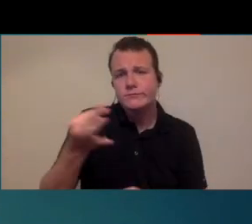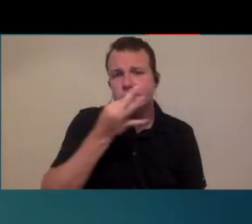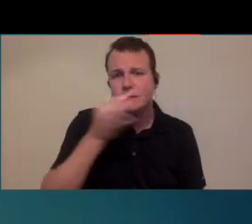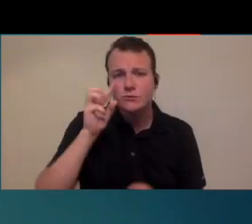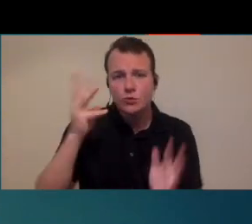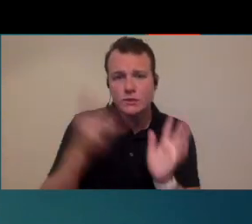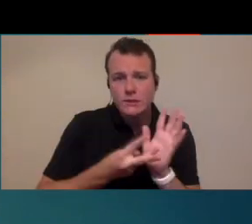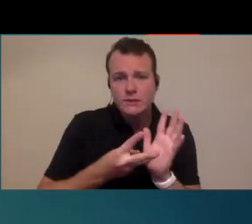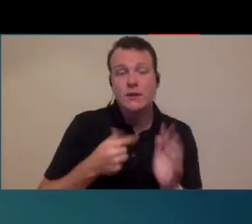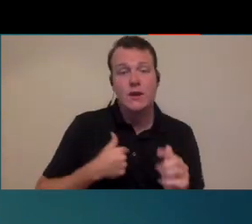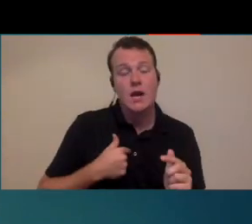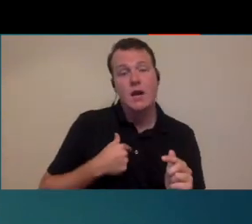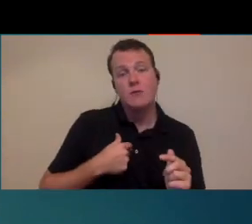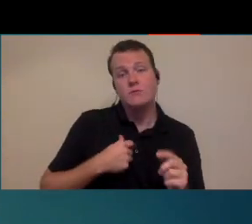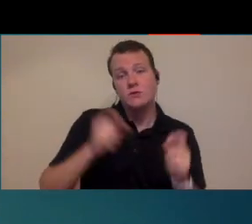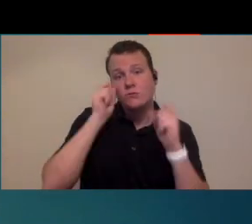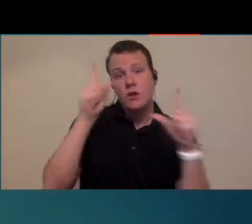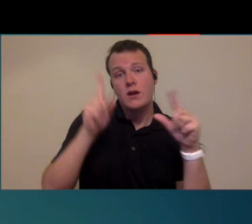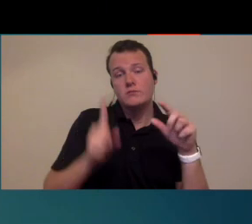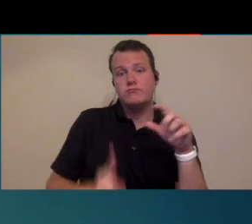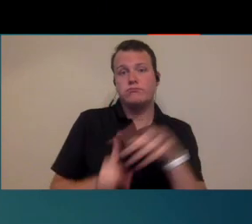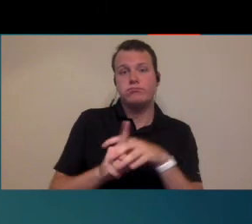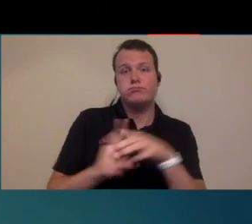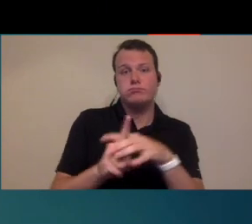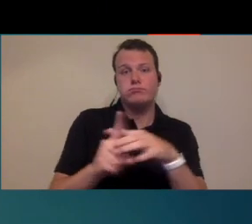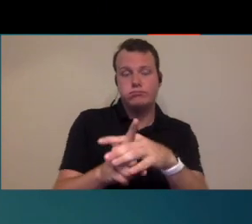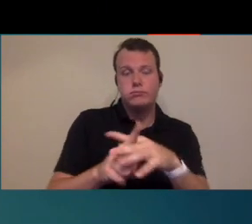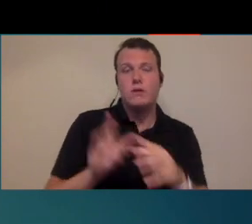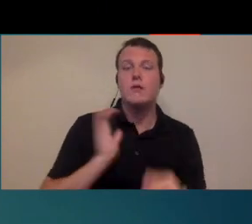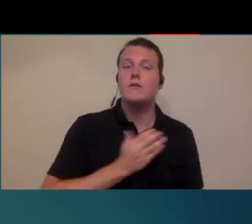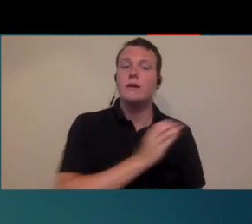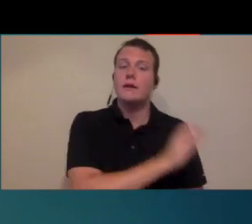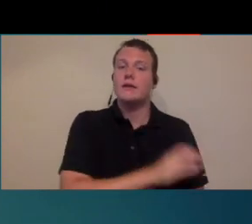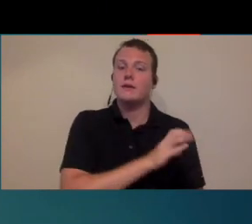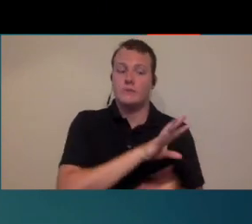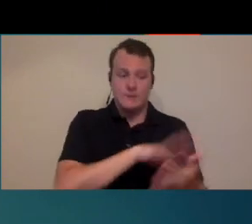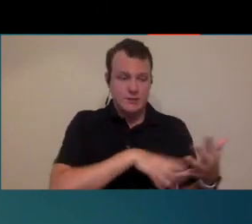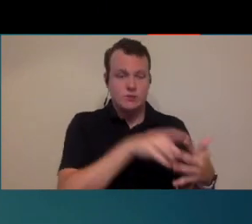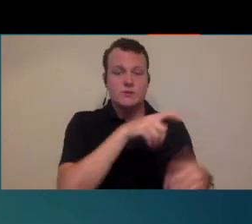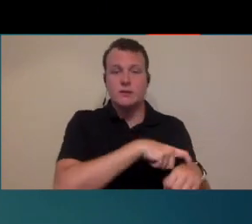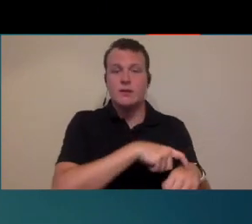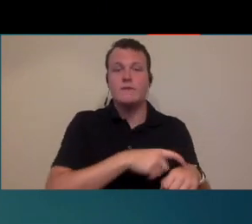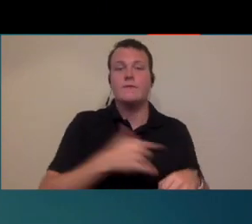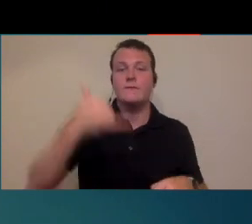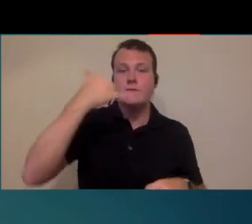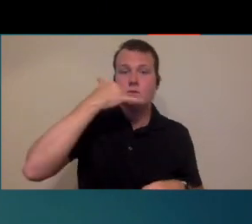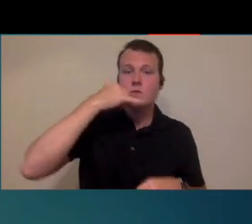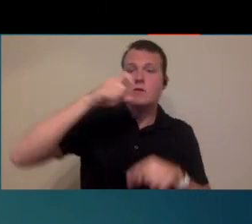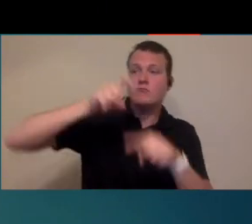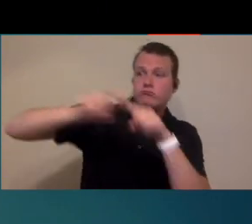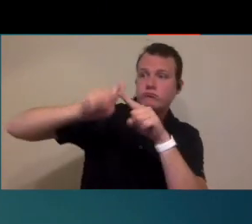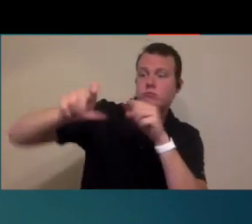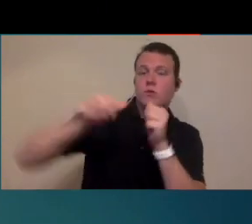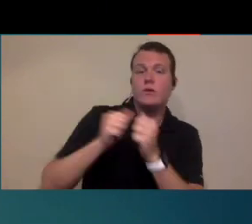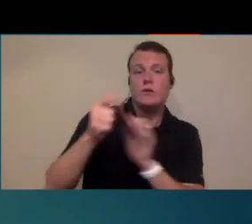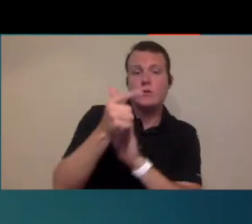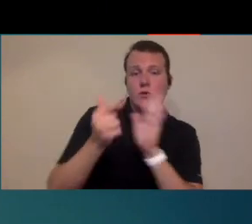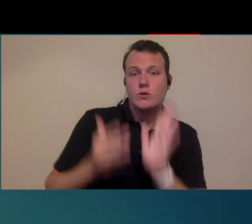just kind of continue to be surprised how often this comes up but in our clinic we actually have the scheduled time to do phone calls with lawyers or